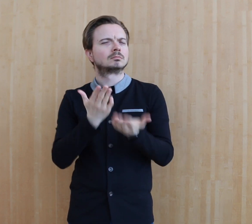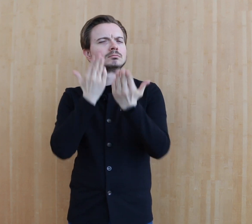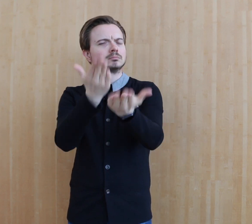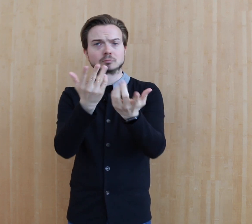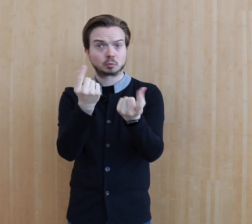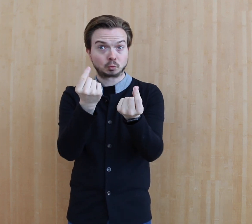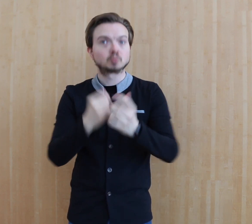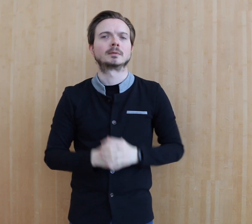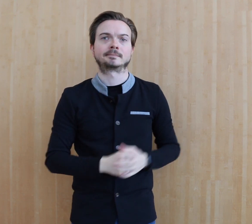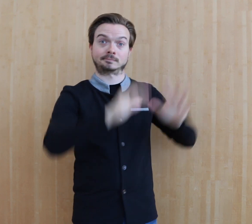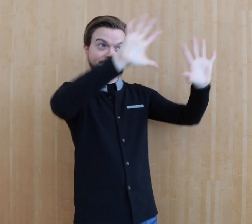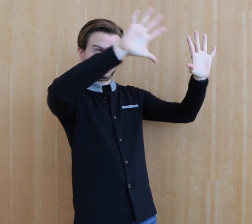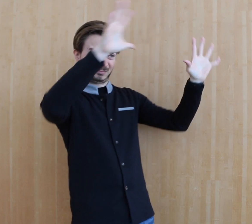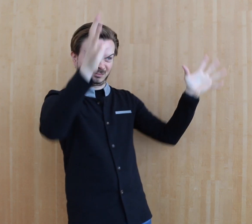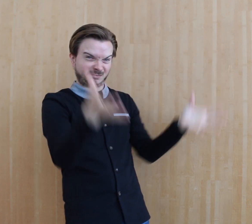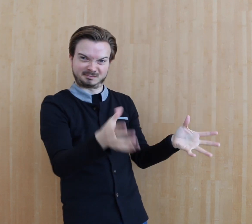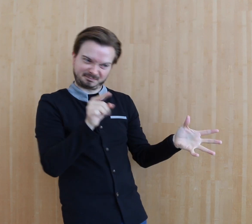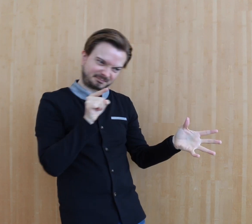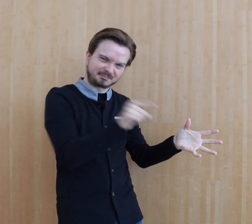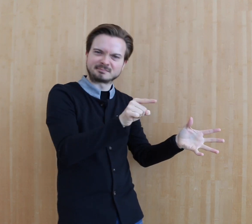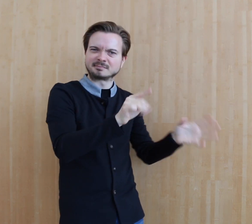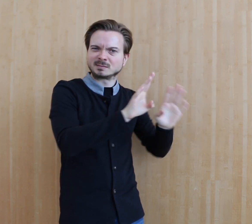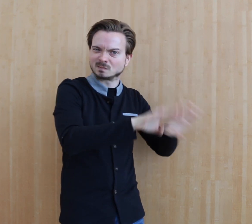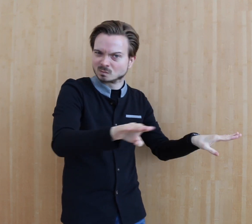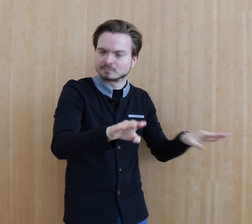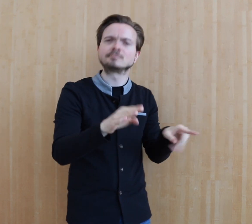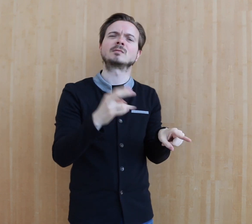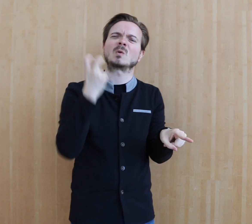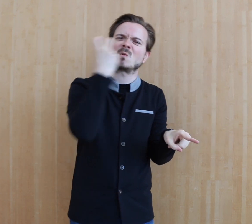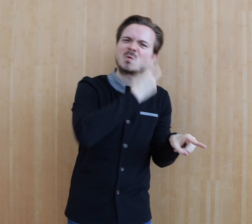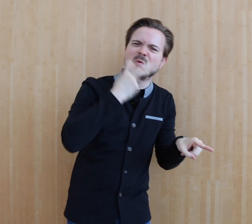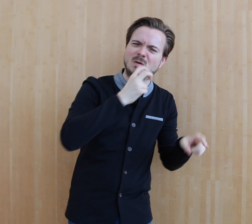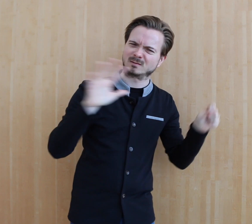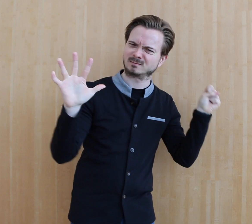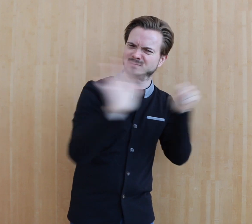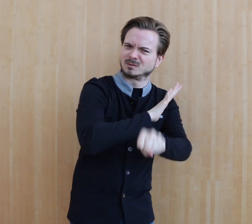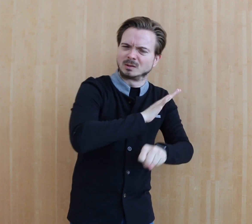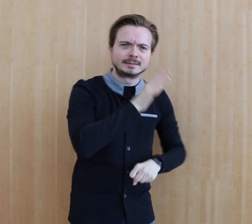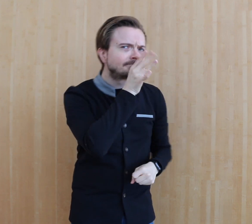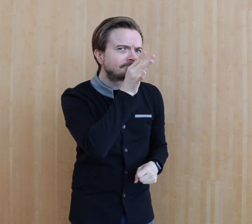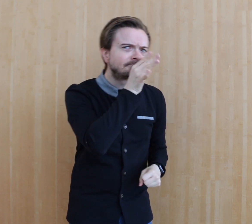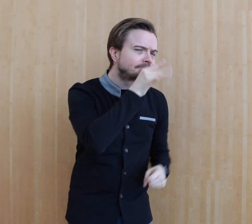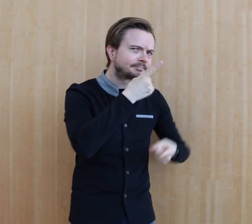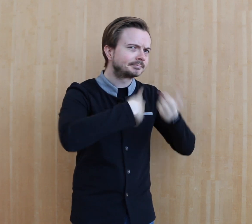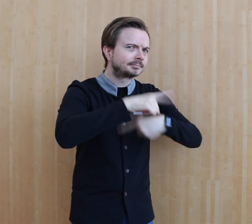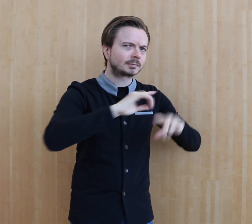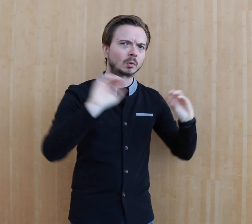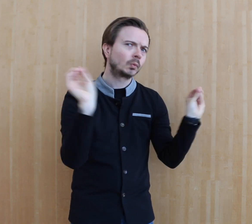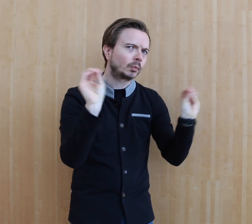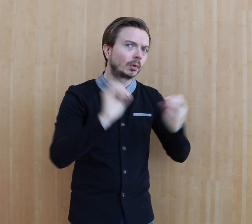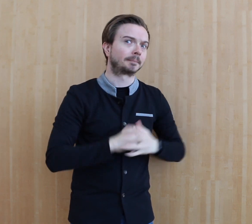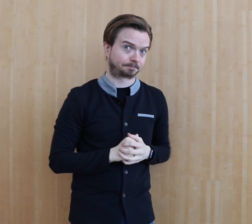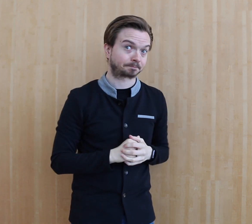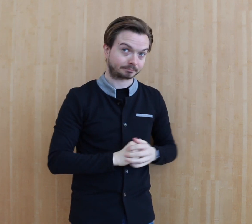Then we suggest that you look at these two groups. One of the groups is full of children who have only been exposed to the oral communication method.